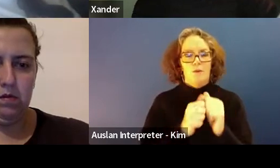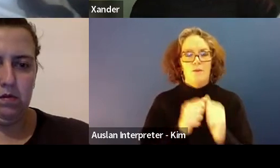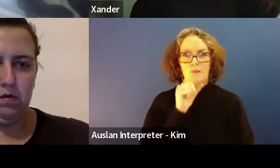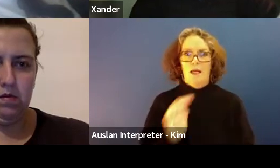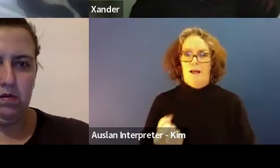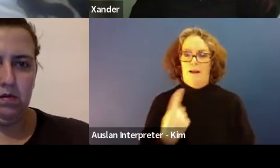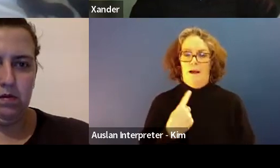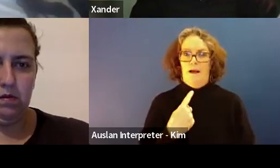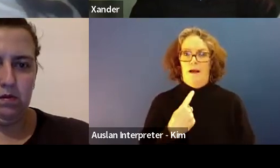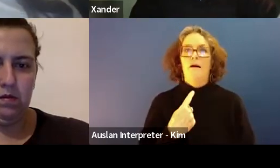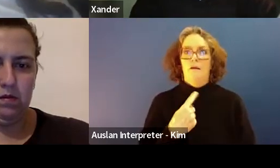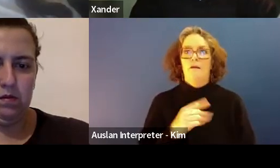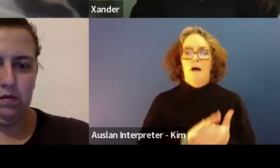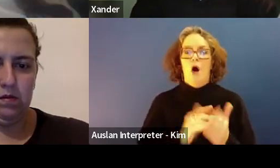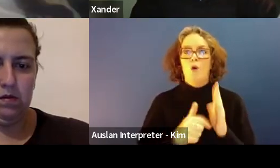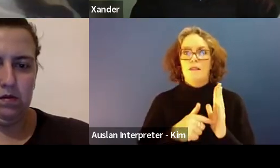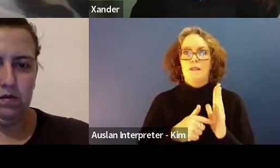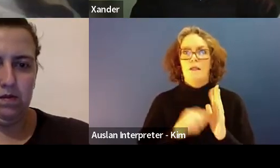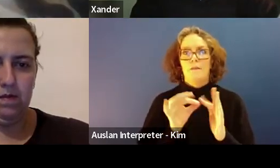and then I should be able to see the message.